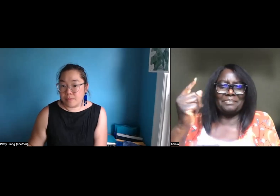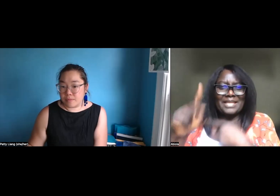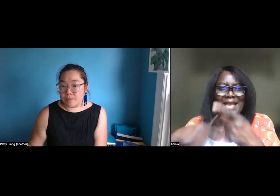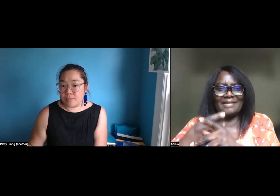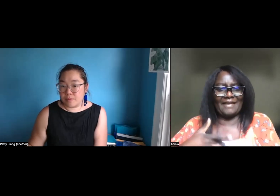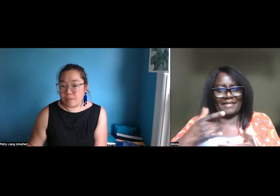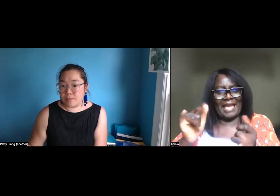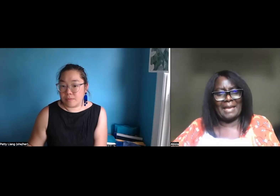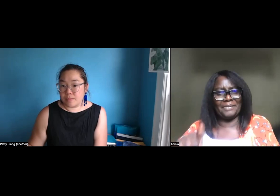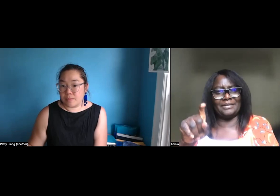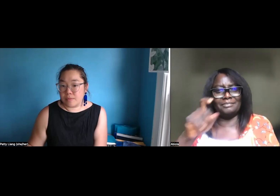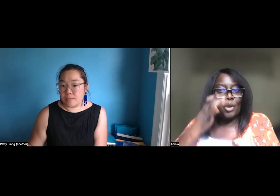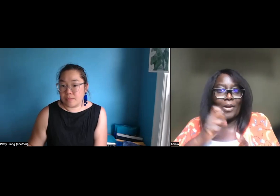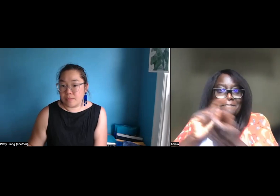See each other's work?